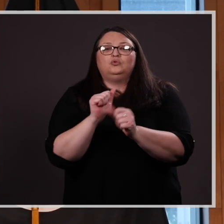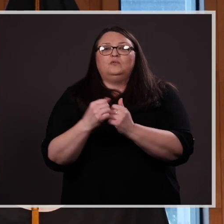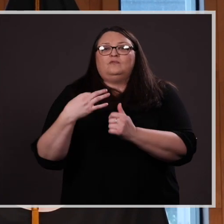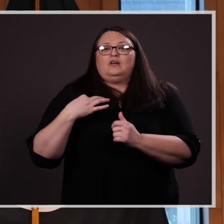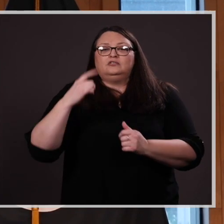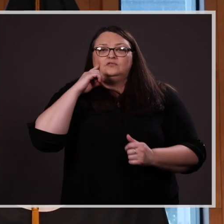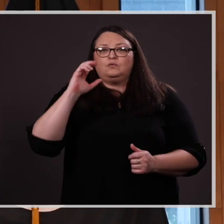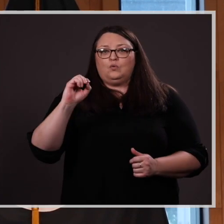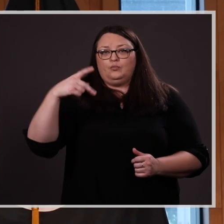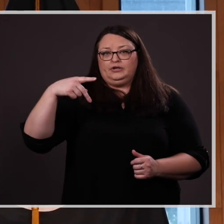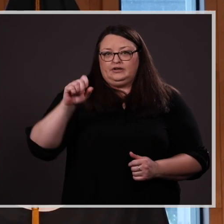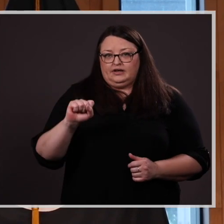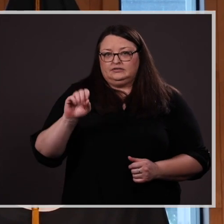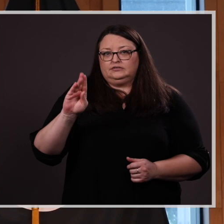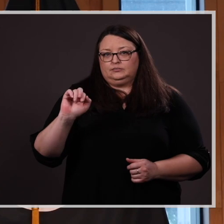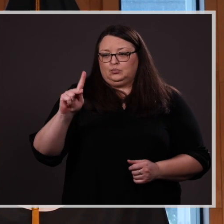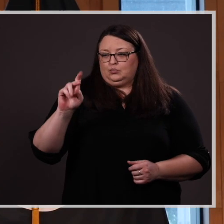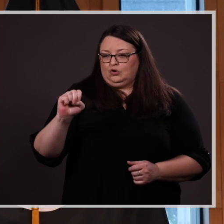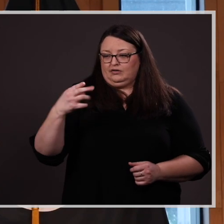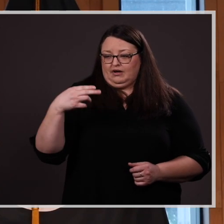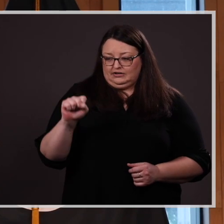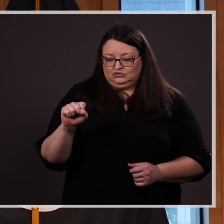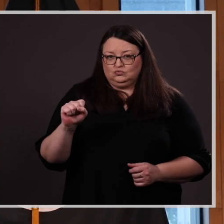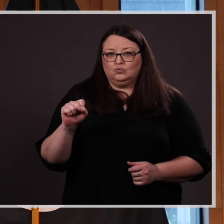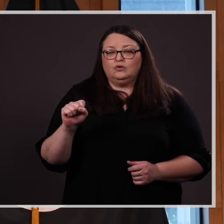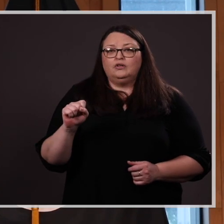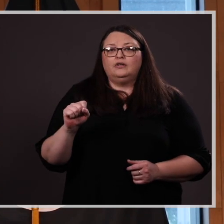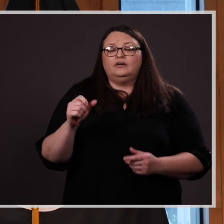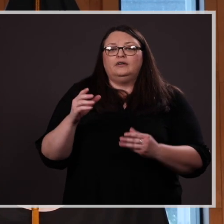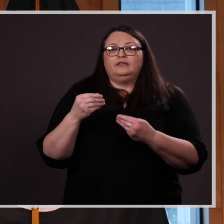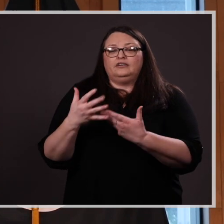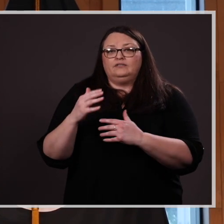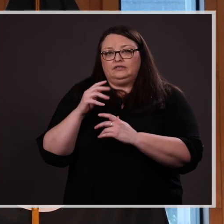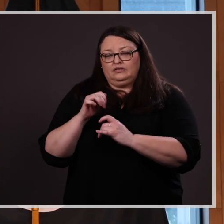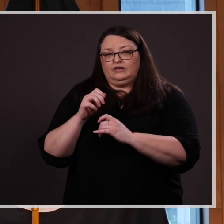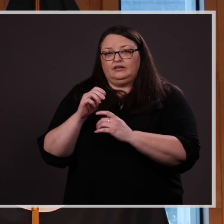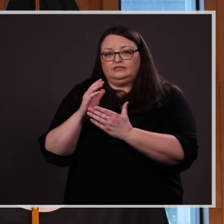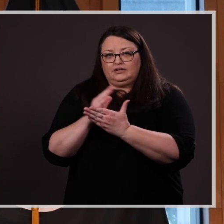Schools at Burke High School giving clarinet lessons and instruction. And she also helps